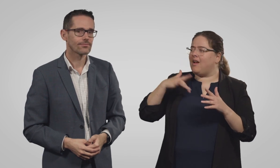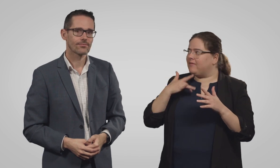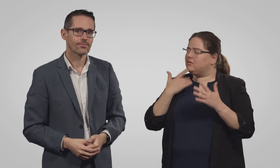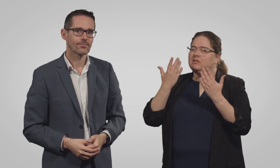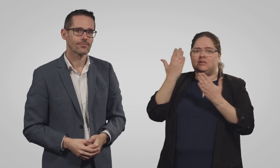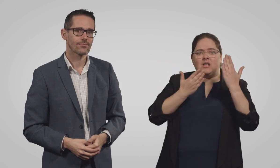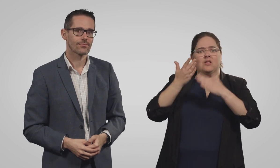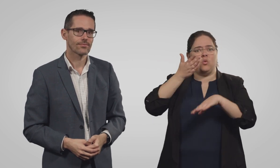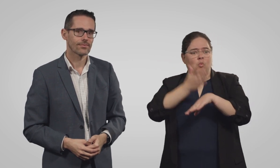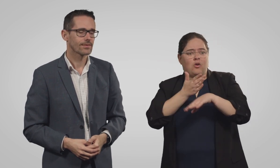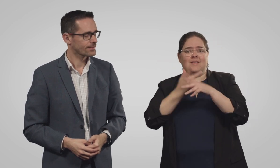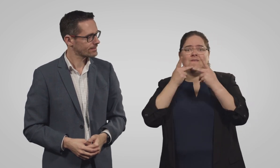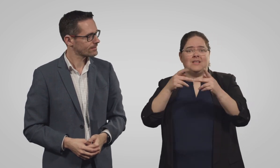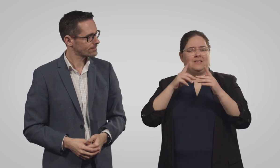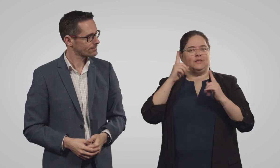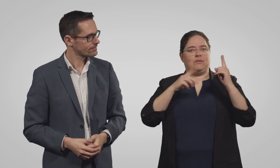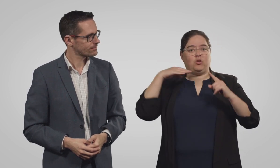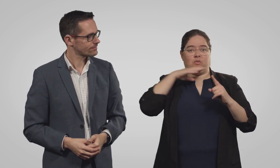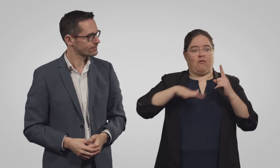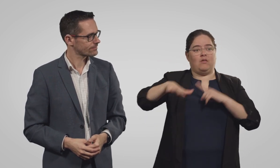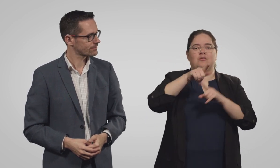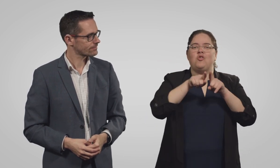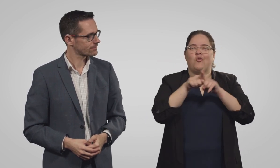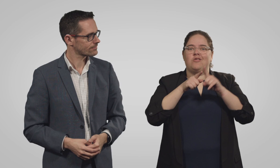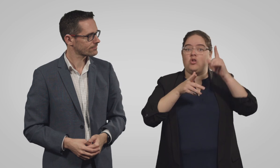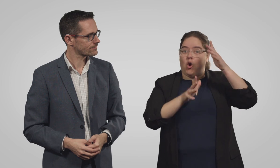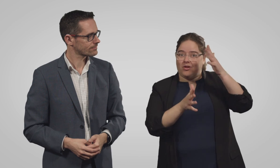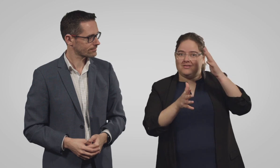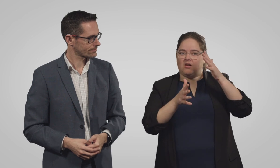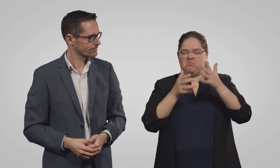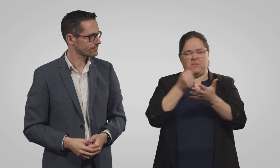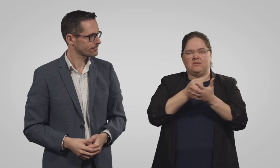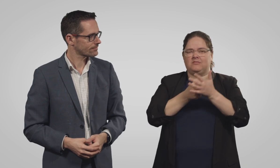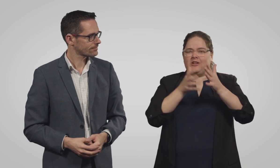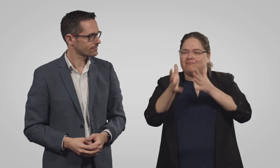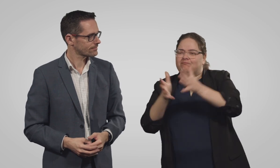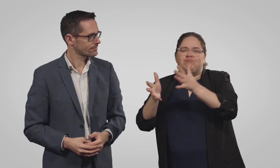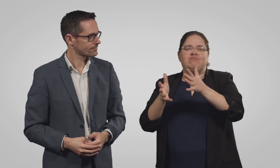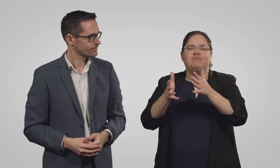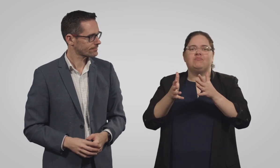residents, workers, students and visitors with basic Auslan phrases.